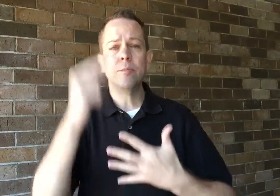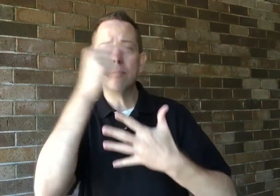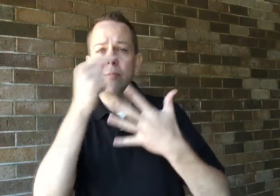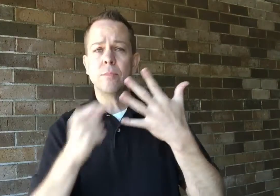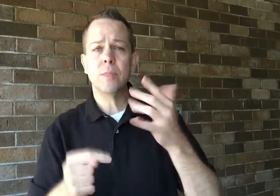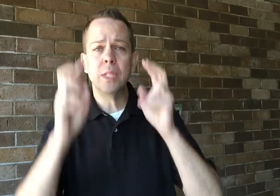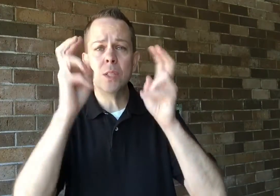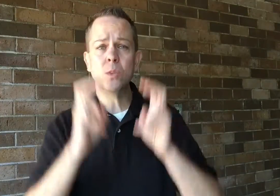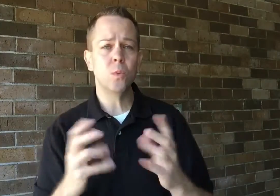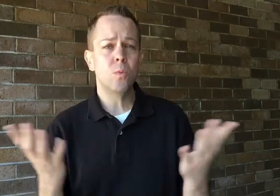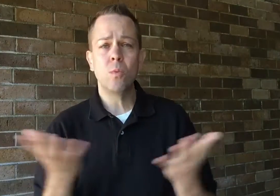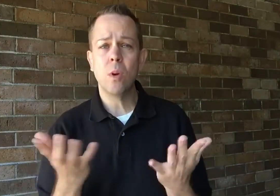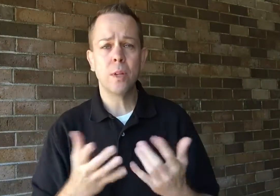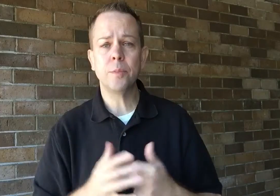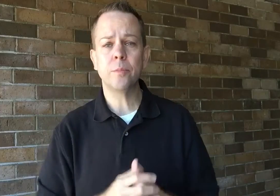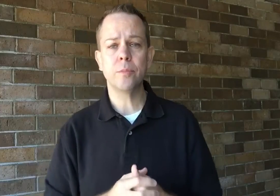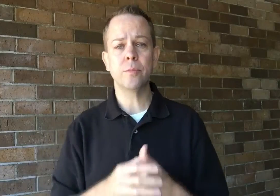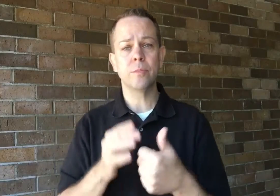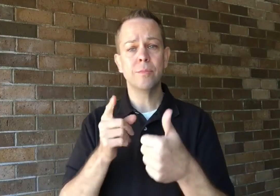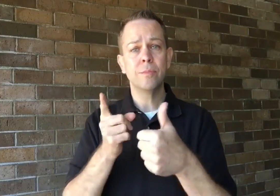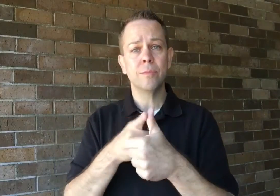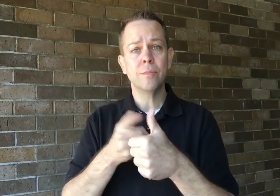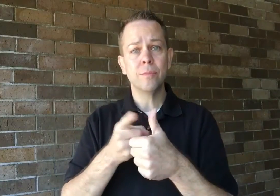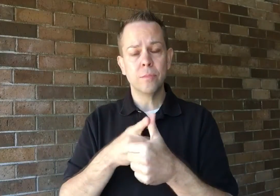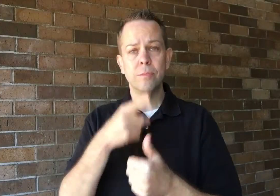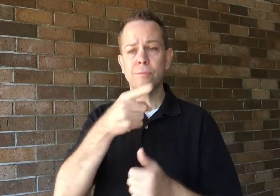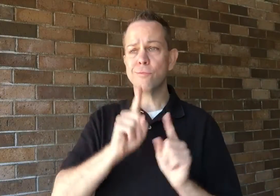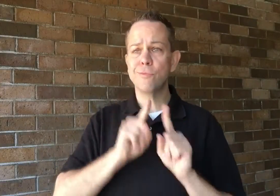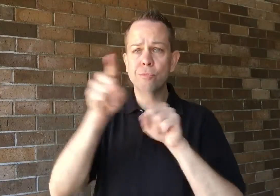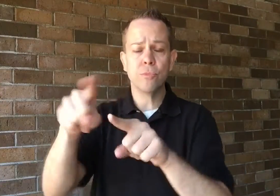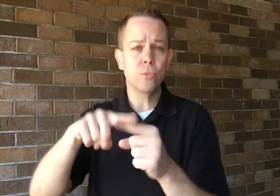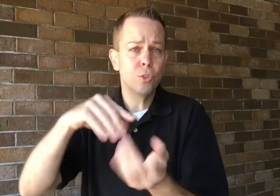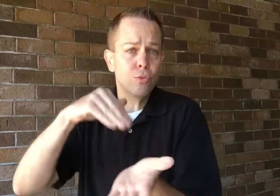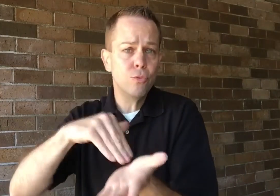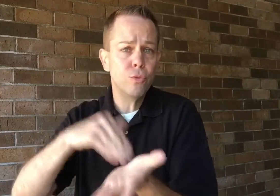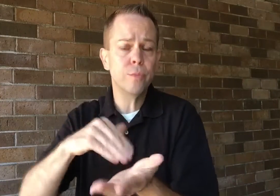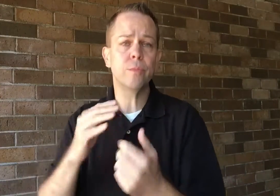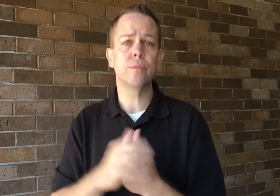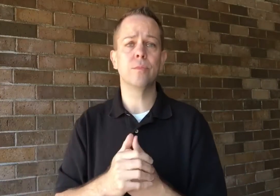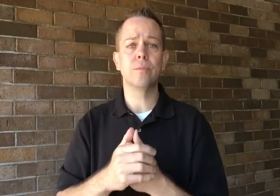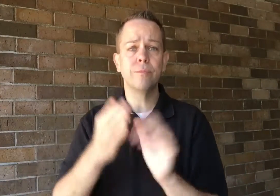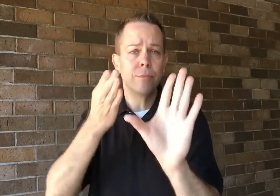So what are the main issues? When we go to the doctor,